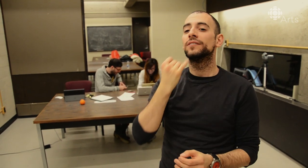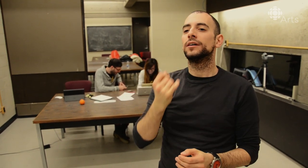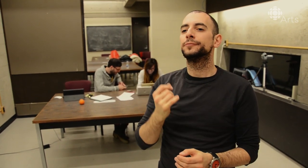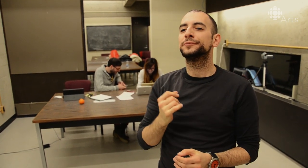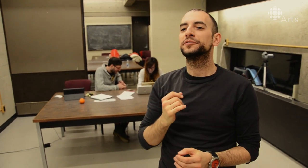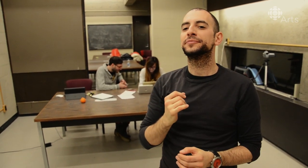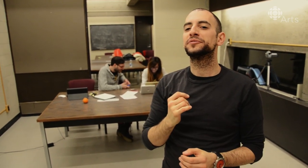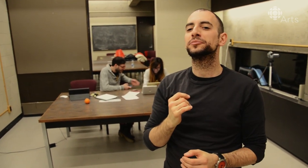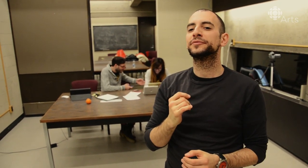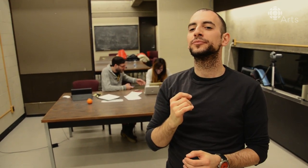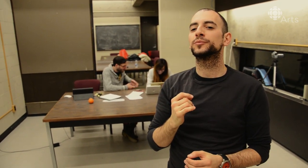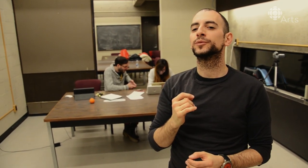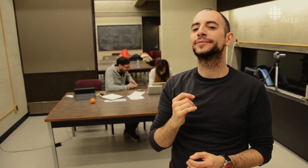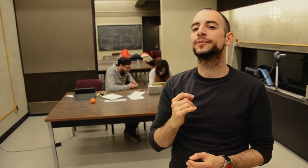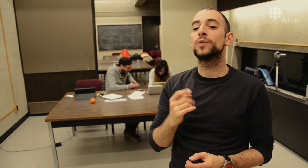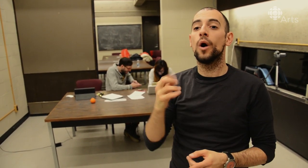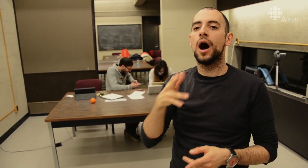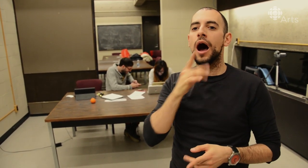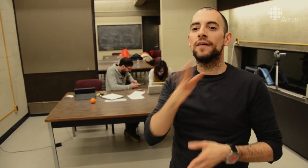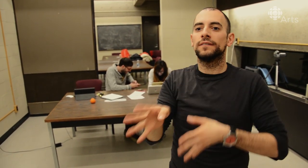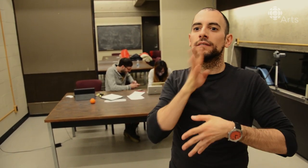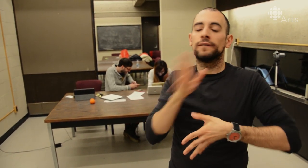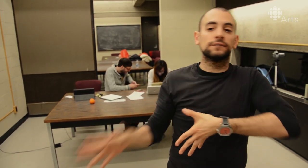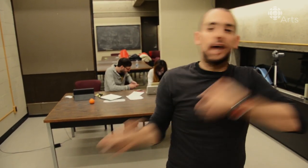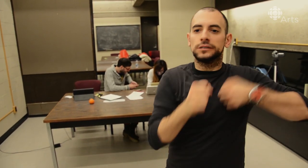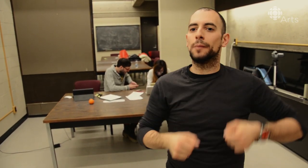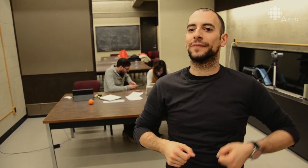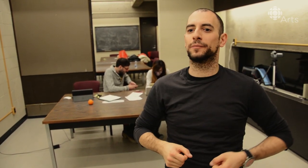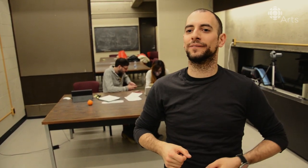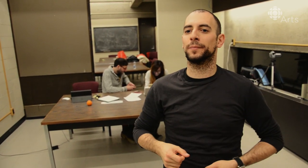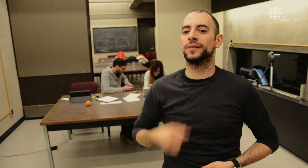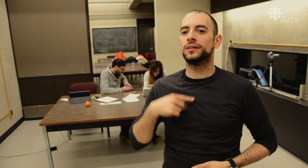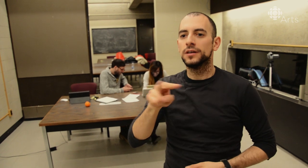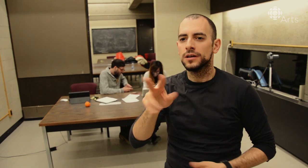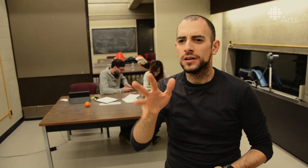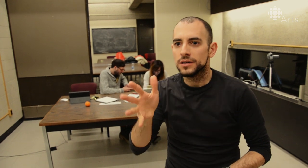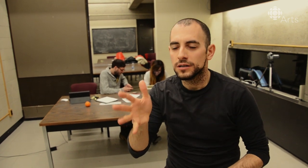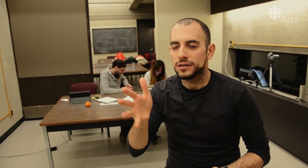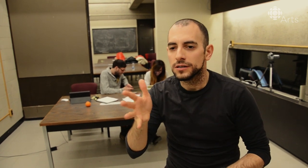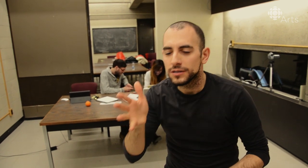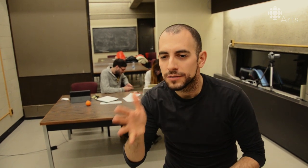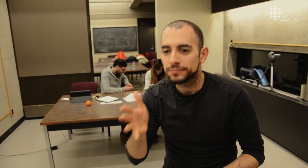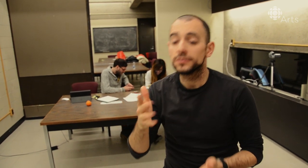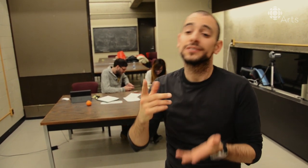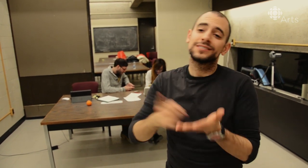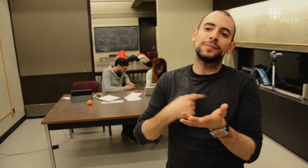If they're mumbling mumumumumum-- or if they talk fast blblblb-- I can't possibly keep up so,